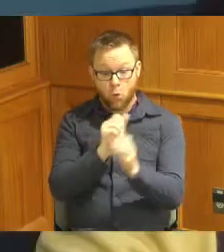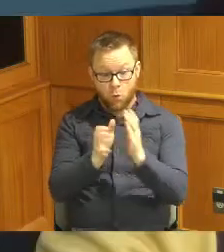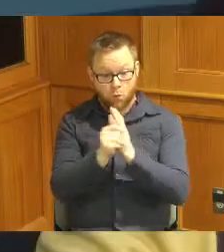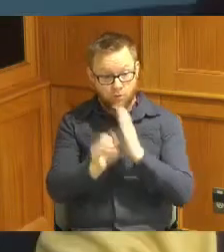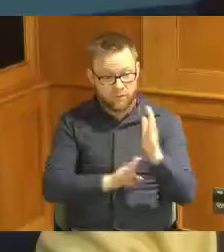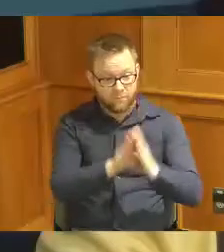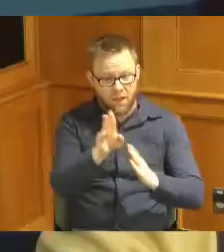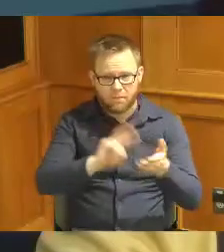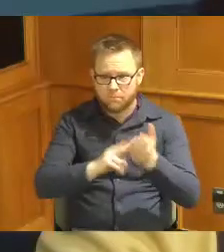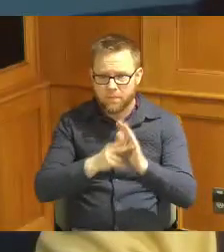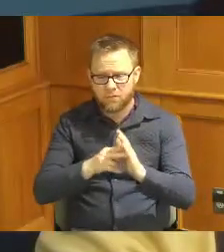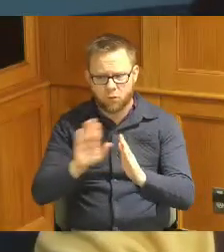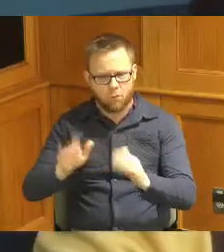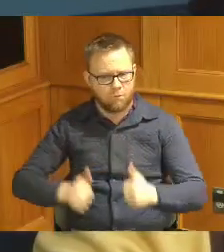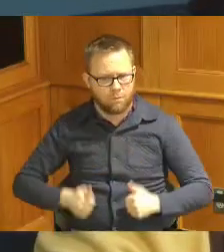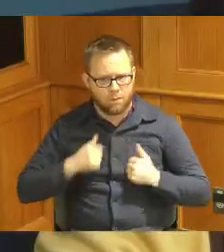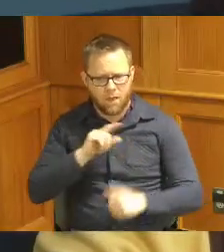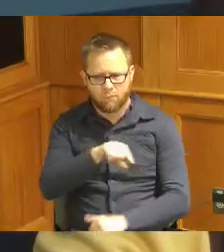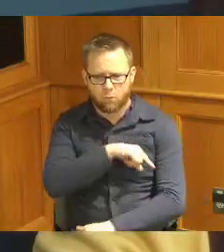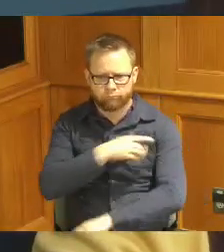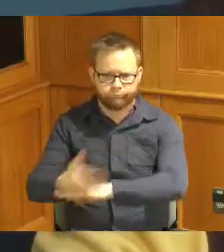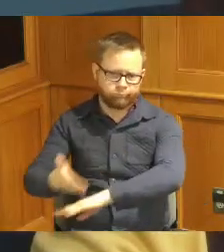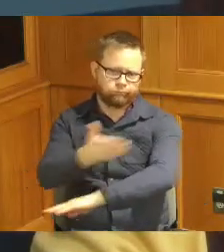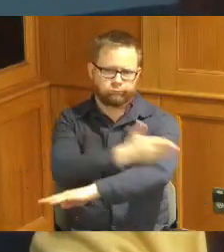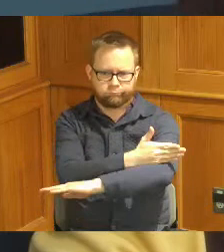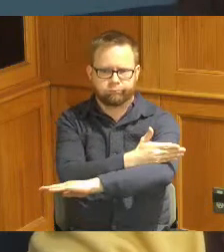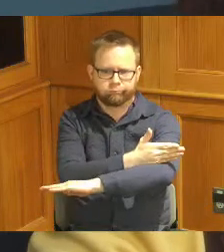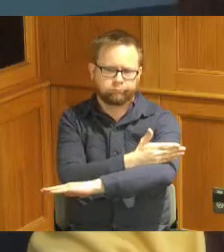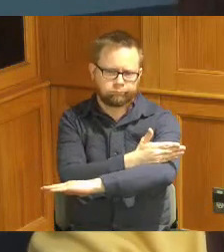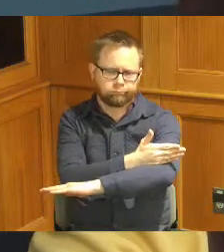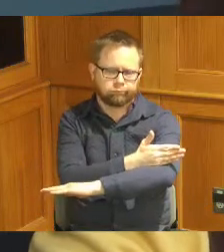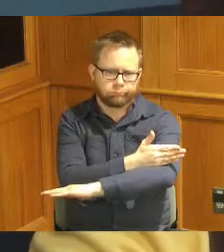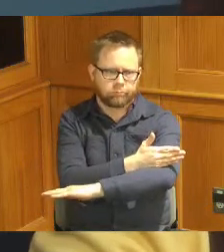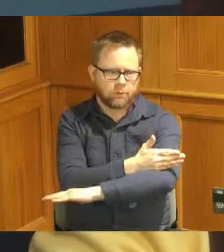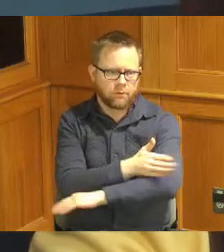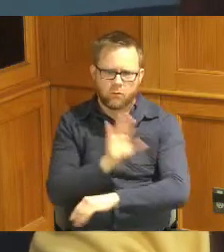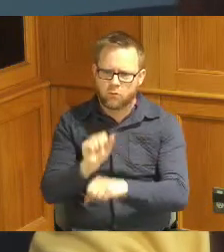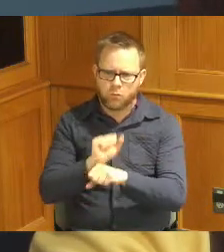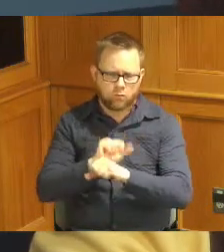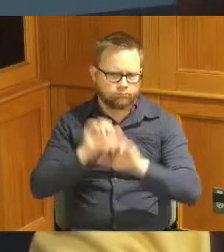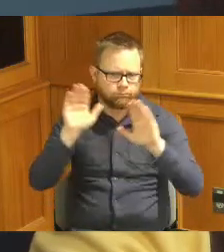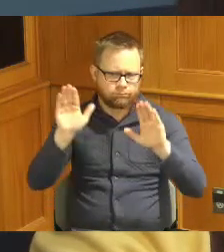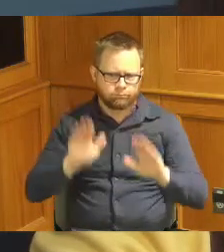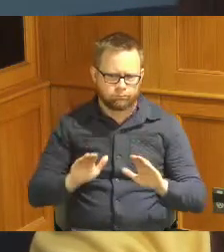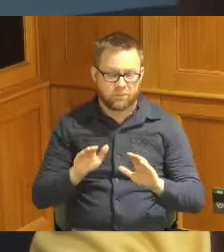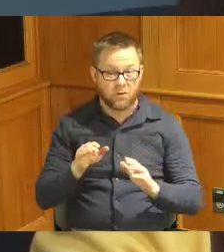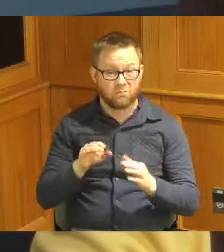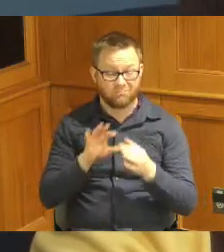of life so this is just really awesome what you're doing and as we talk about ARPA dollars we have